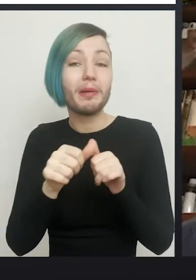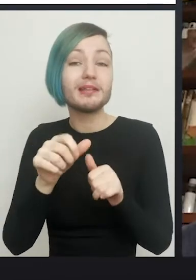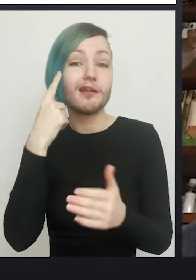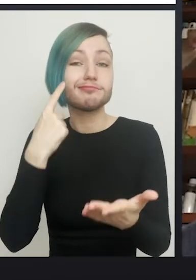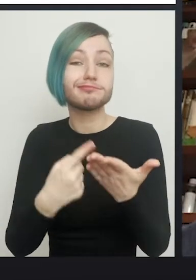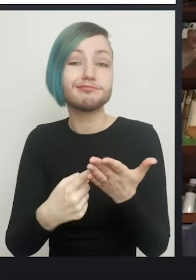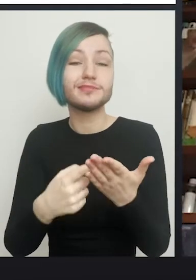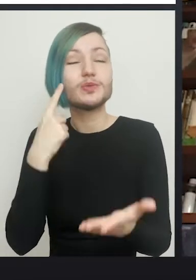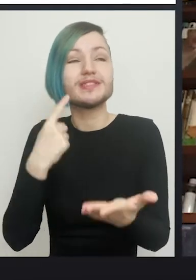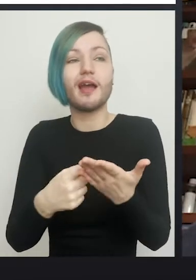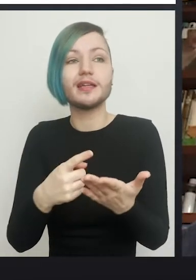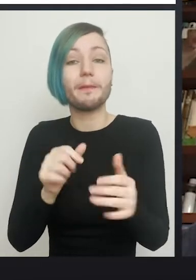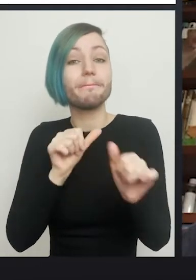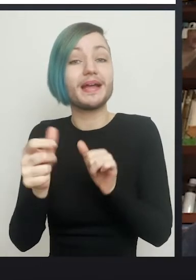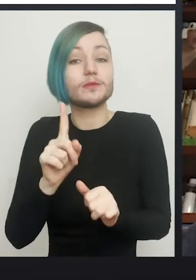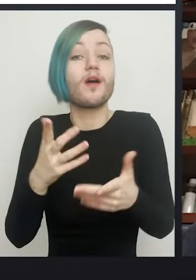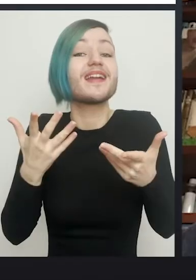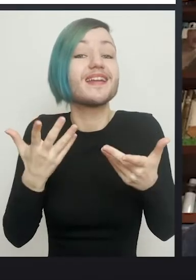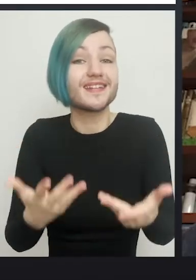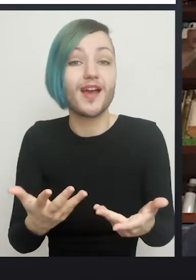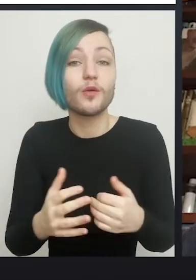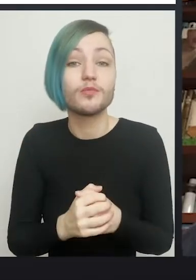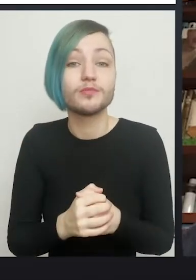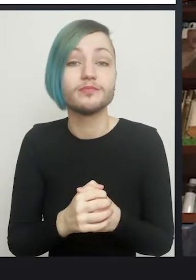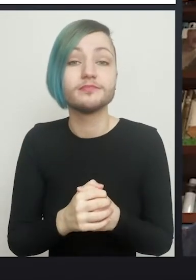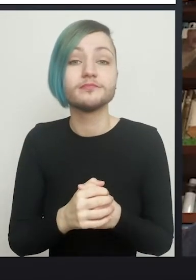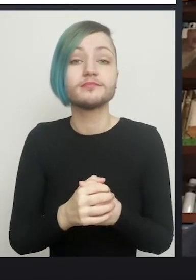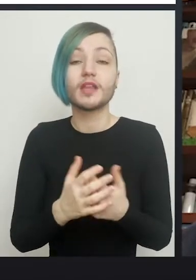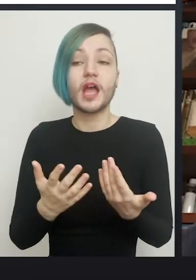And there's no reason to think that they're not gonna have another 20 or 30 years before they die